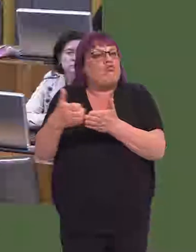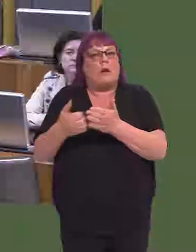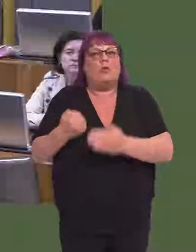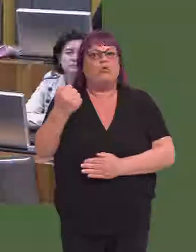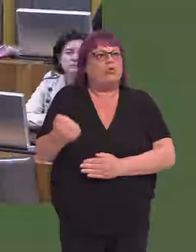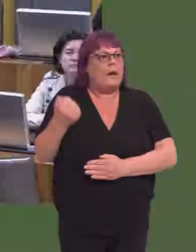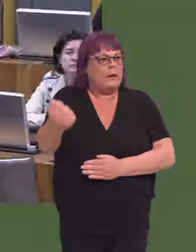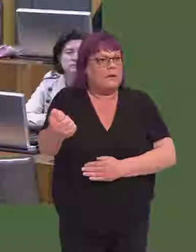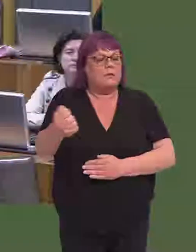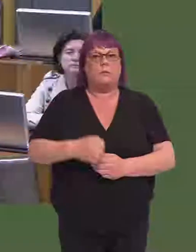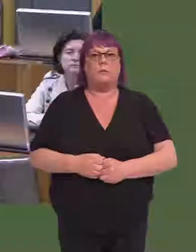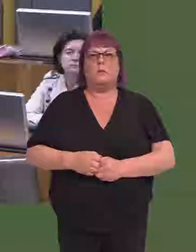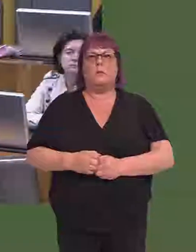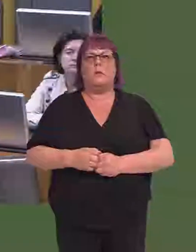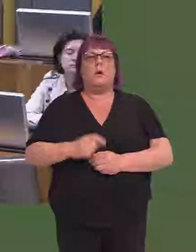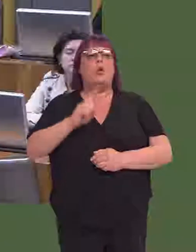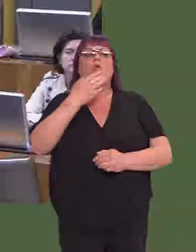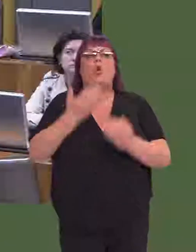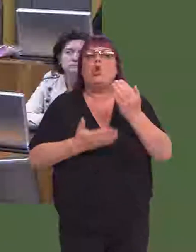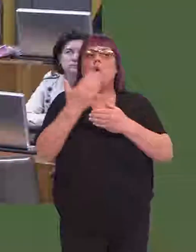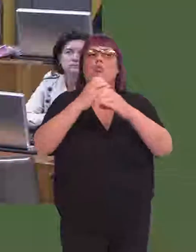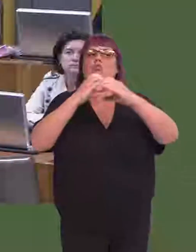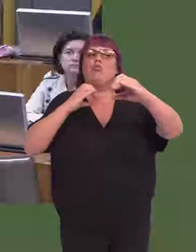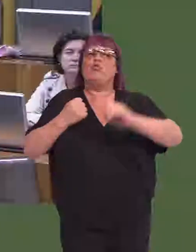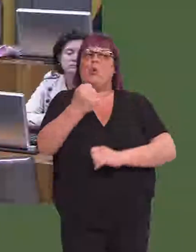and more frequent services, although not to say, obviously, with new trains at that stage.